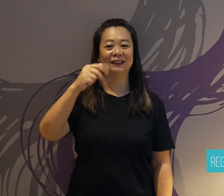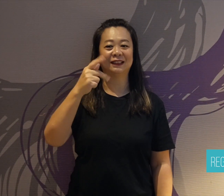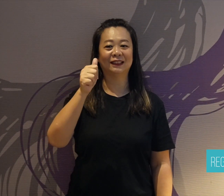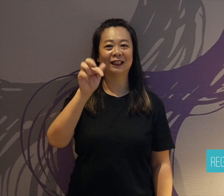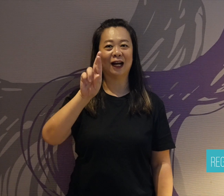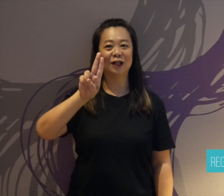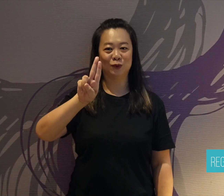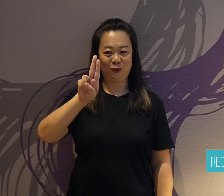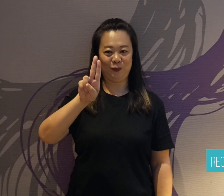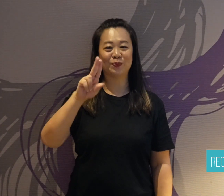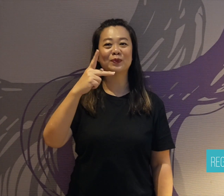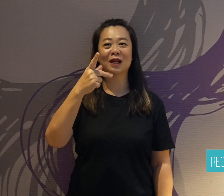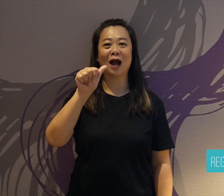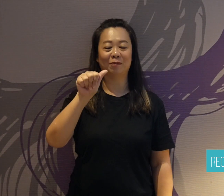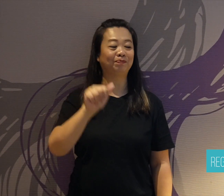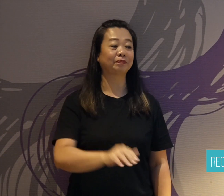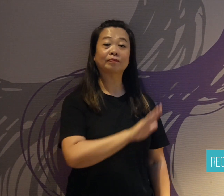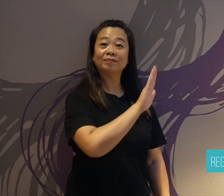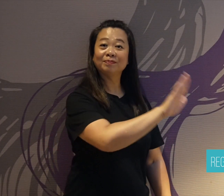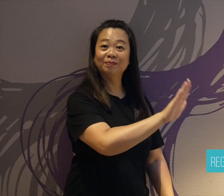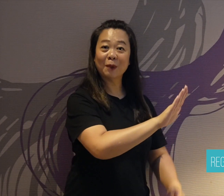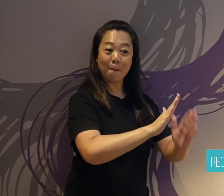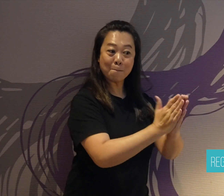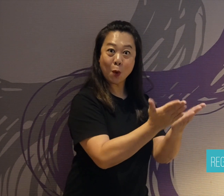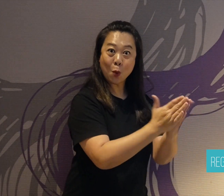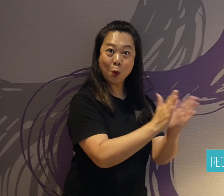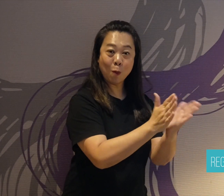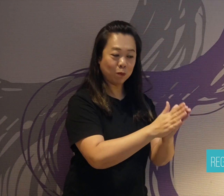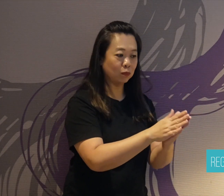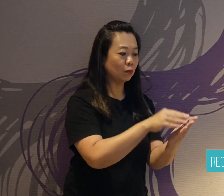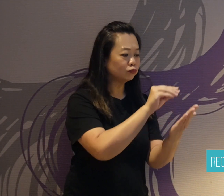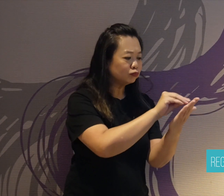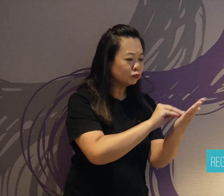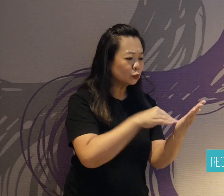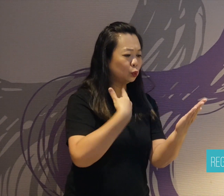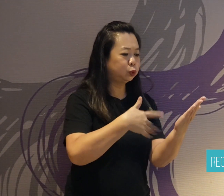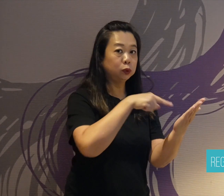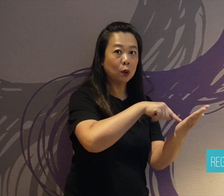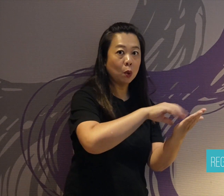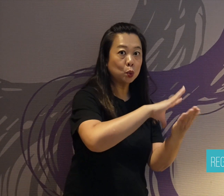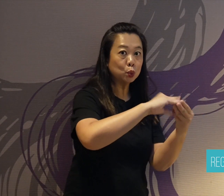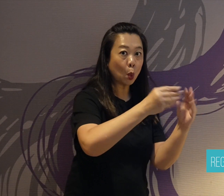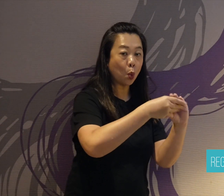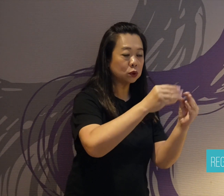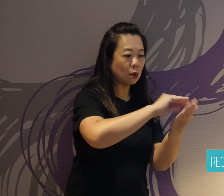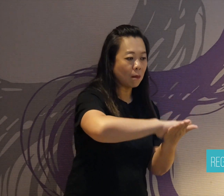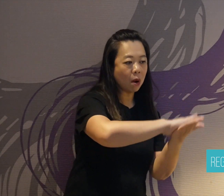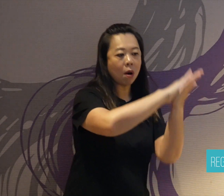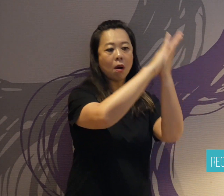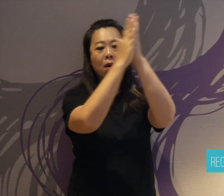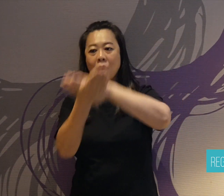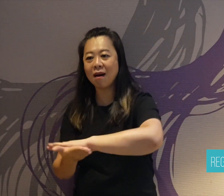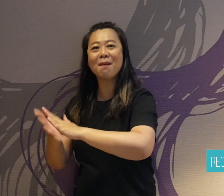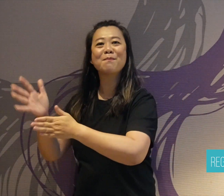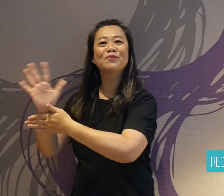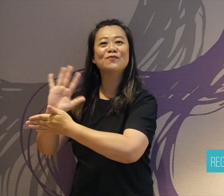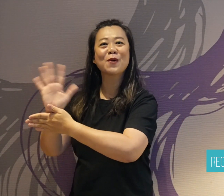Fukushima now works as the head of the Japan Deafblind